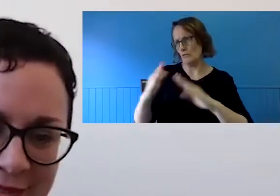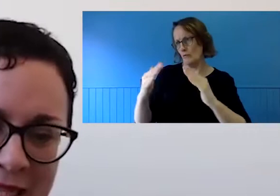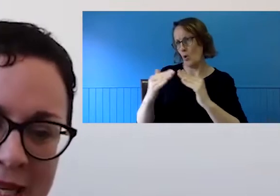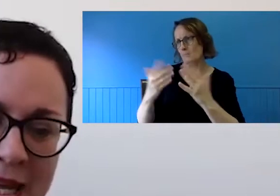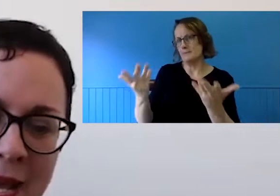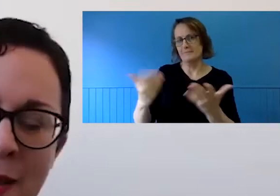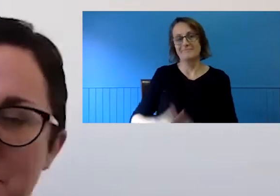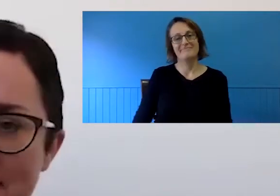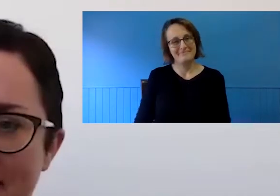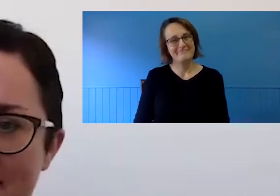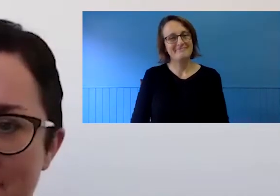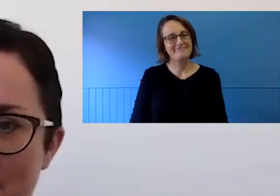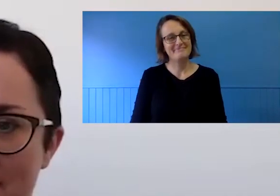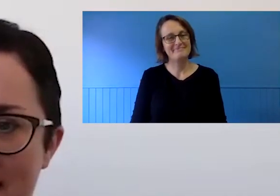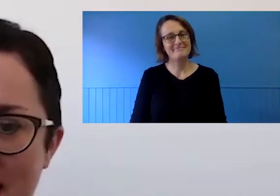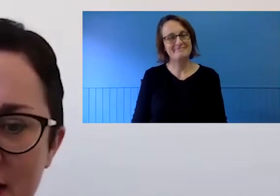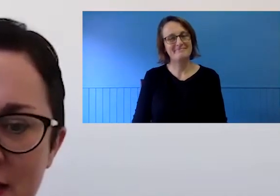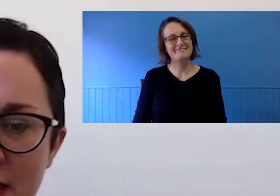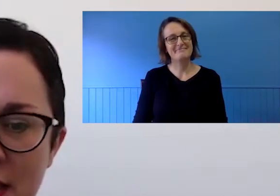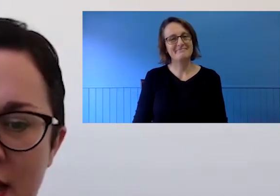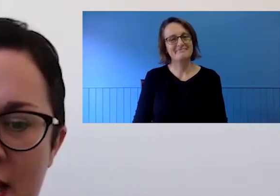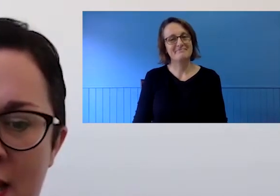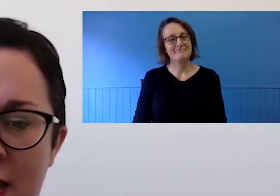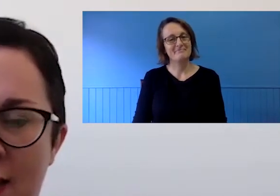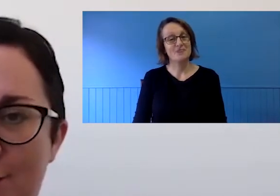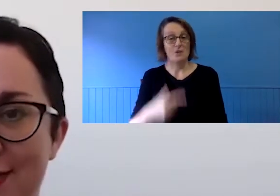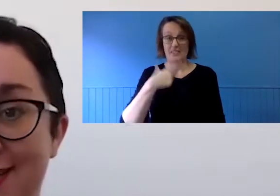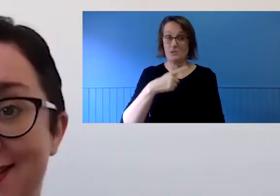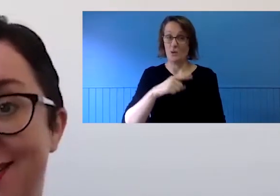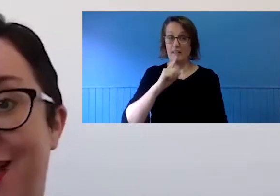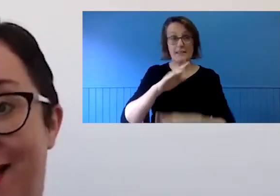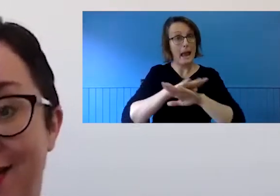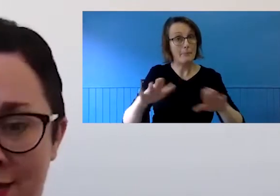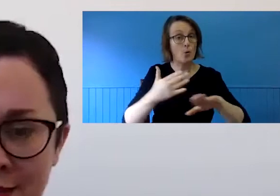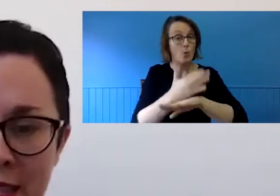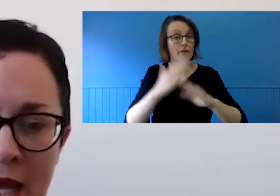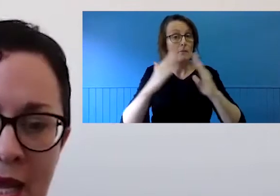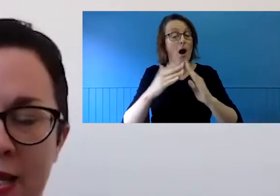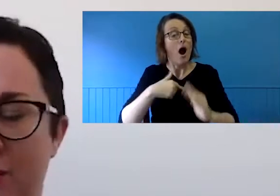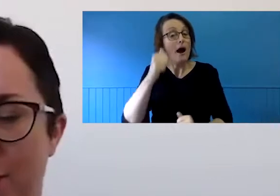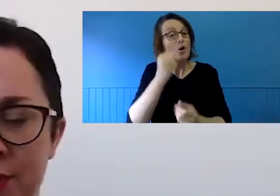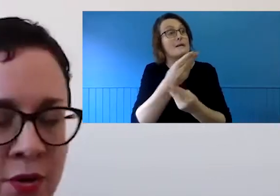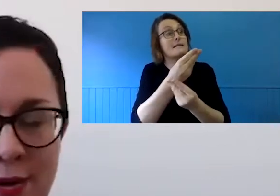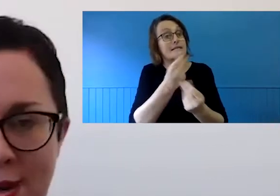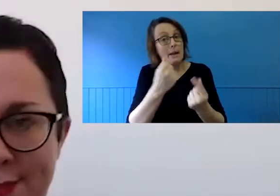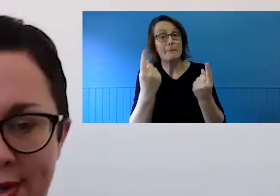I'm not saying that some of these things are obviously still harder in a remote or online working